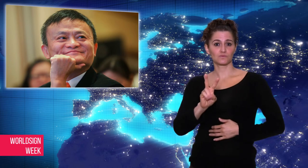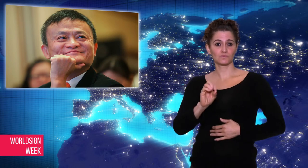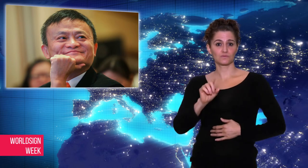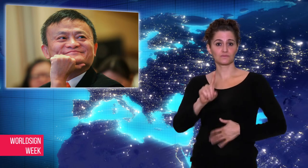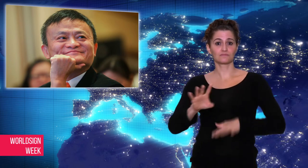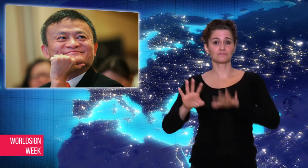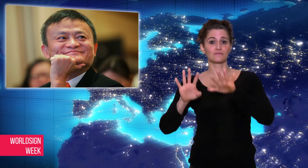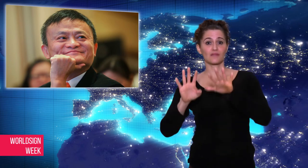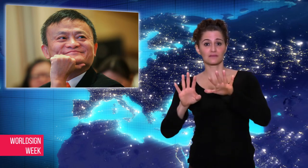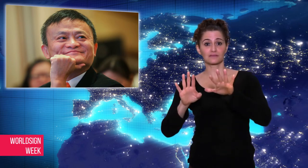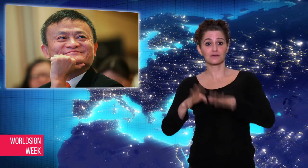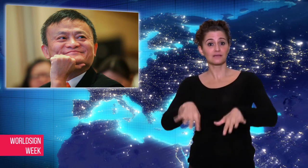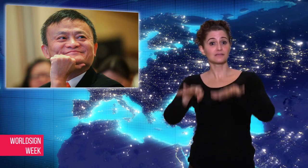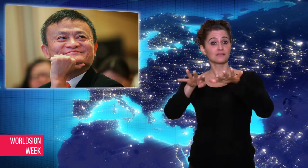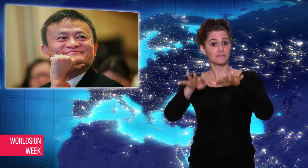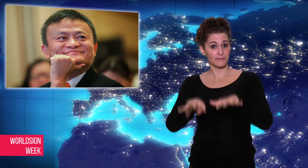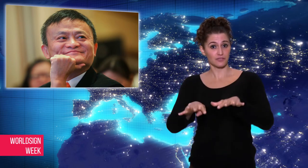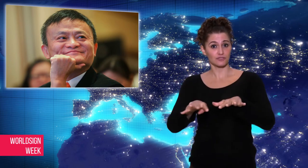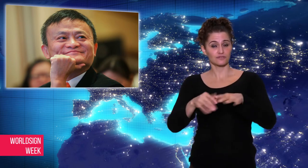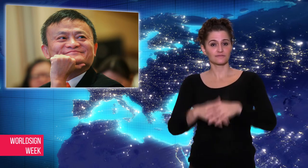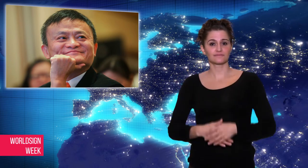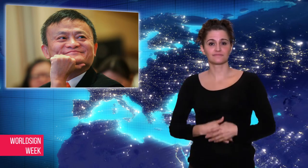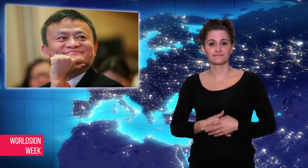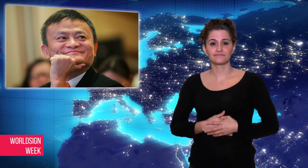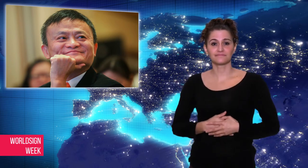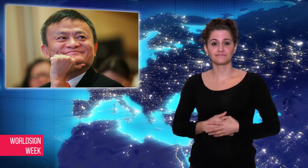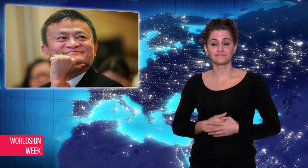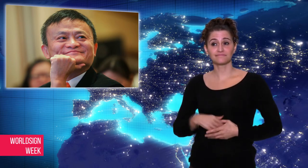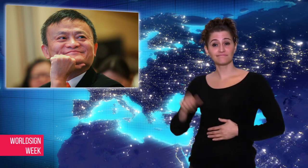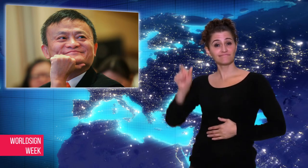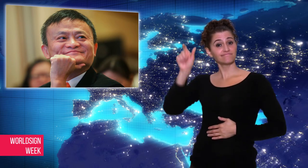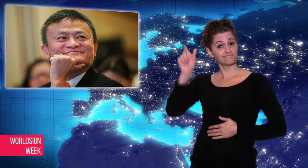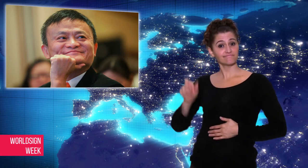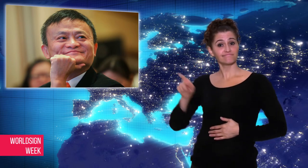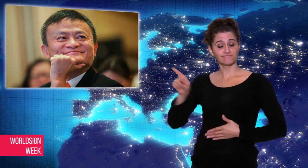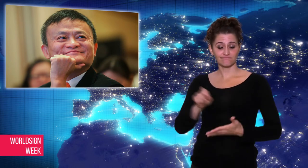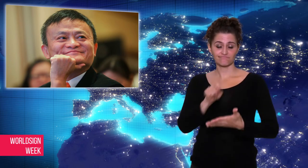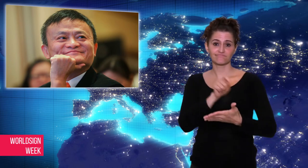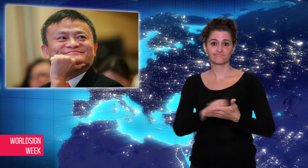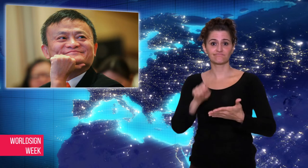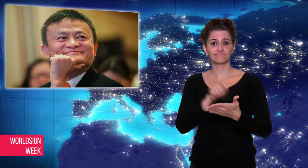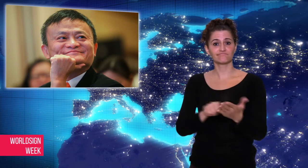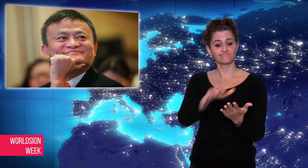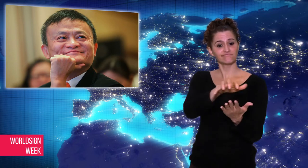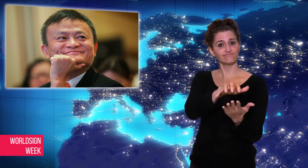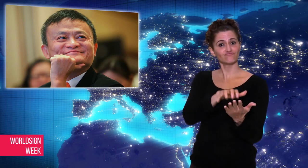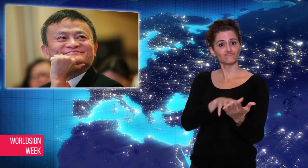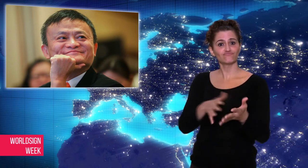he will be succeeded by CEO Daniel